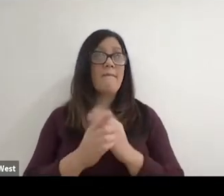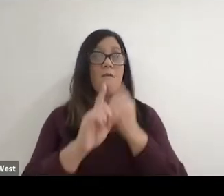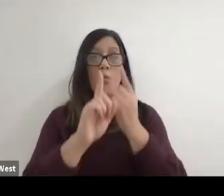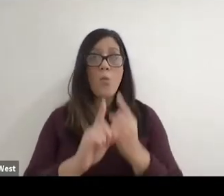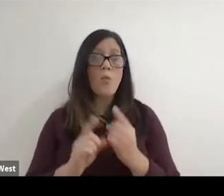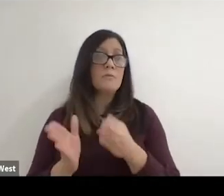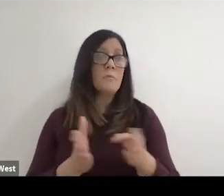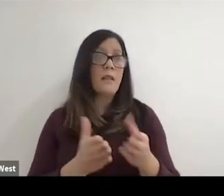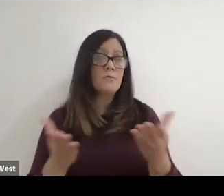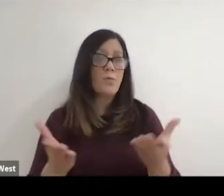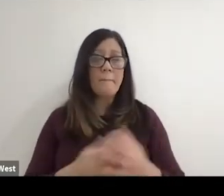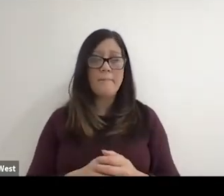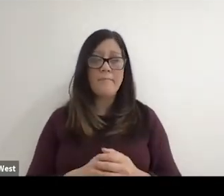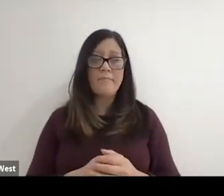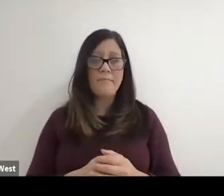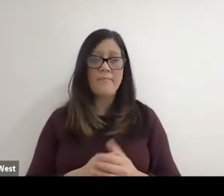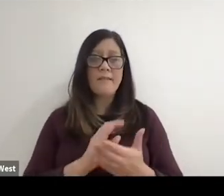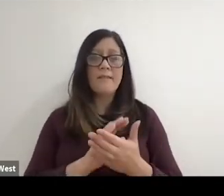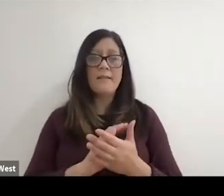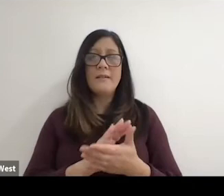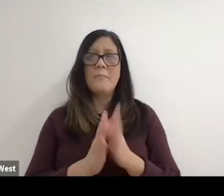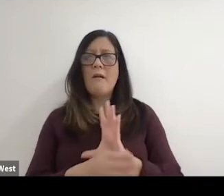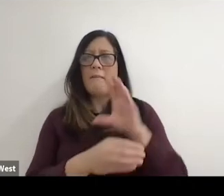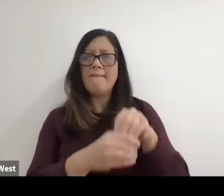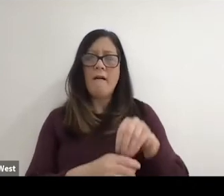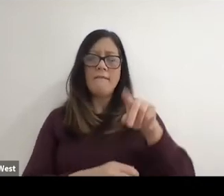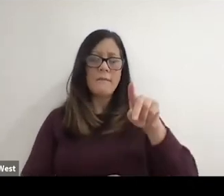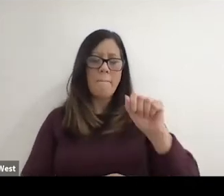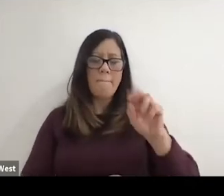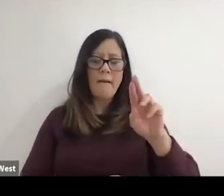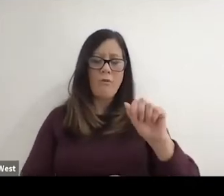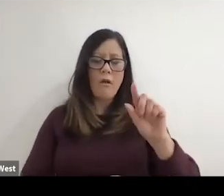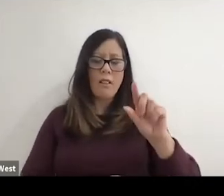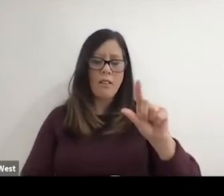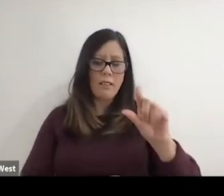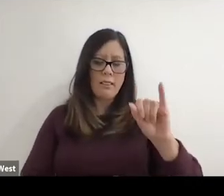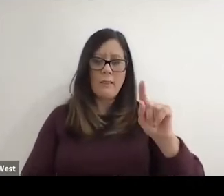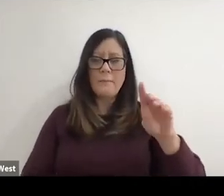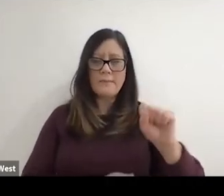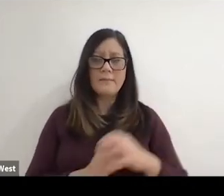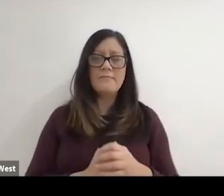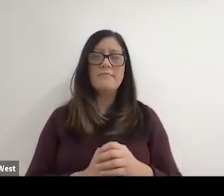plans was to become part of the Paralympics. And then eventually you know,